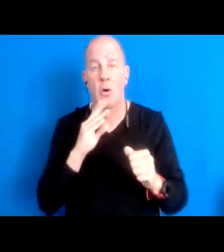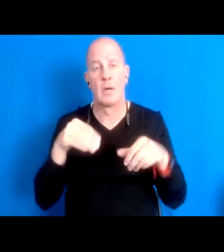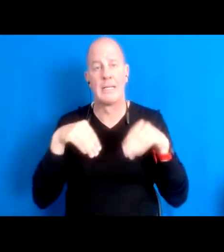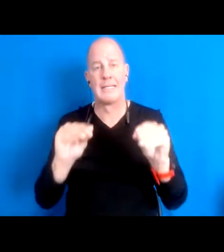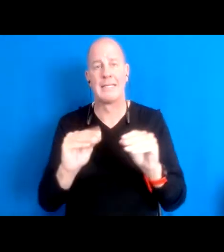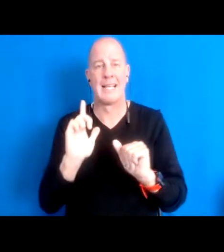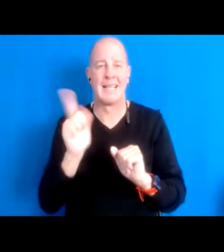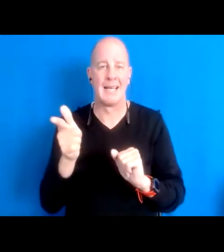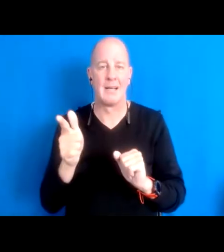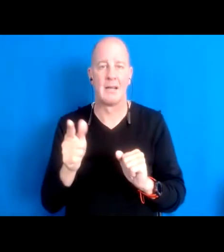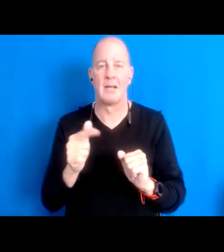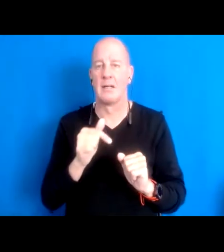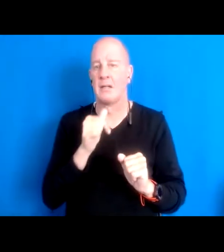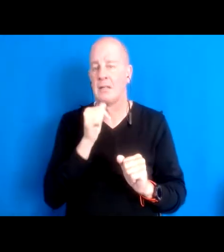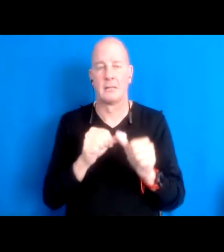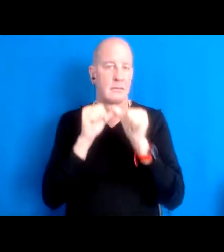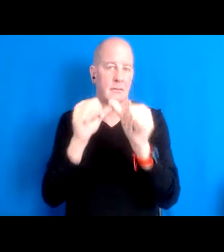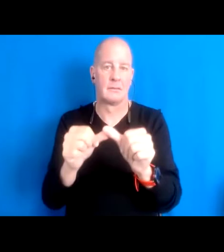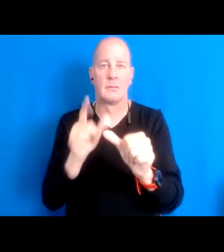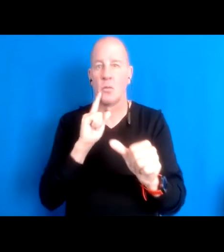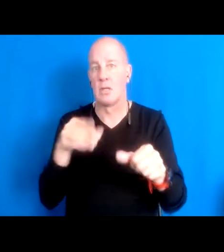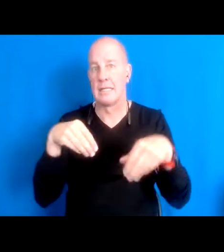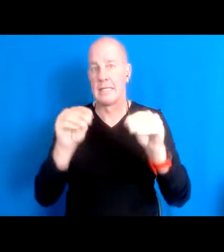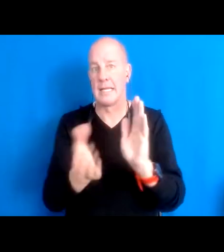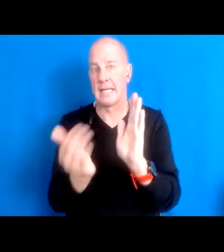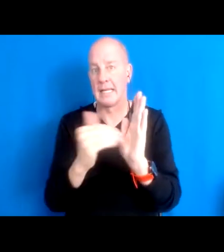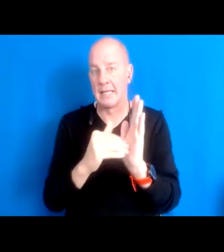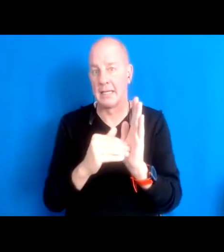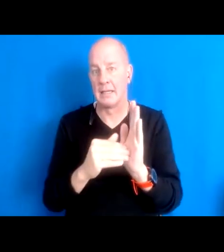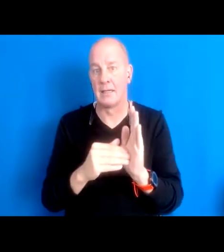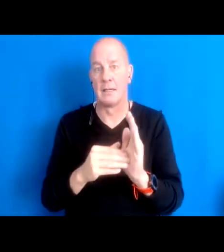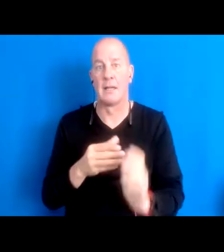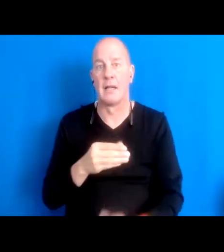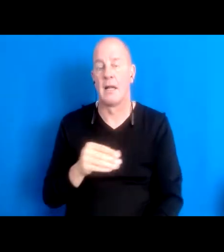on not built not to laugh so they can resell it, and real estate industry or whatever